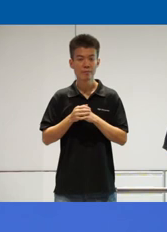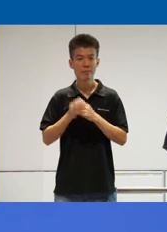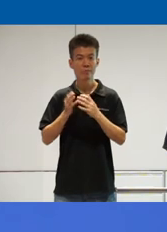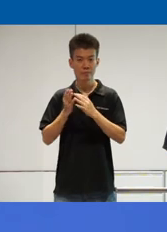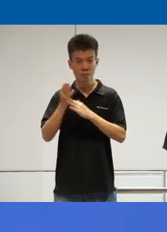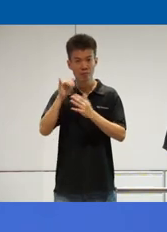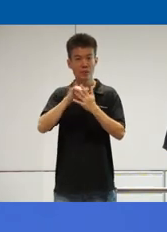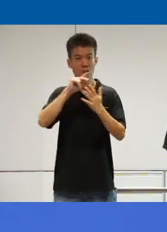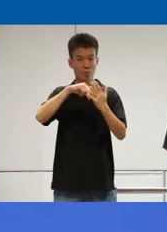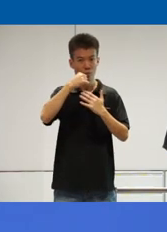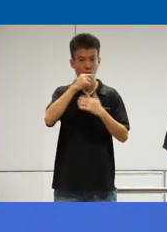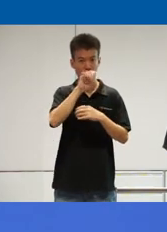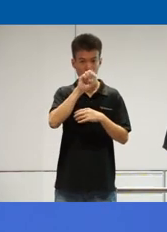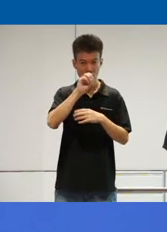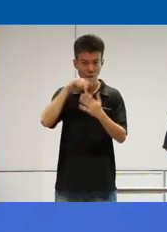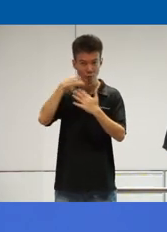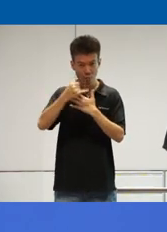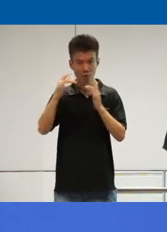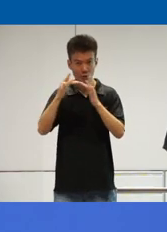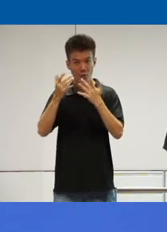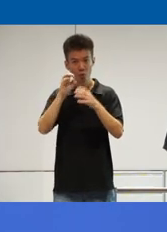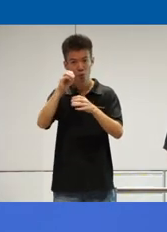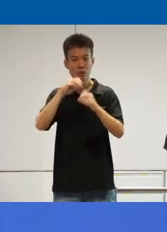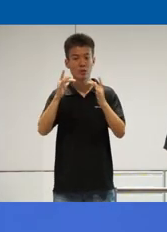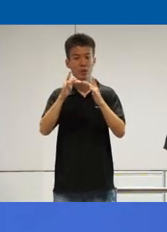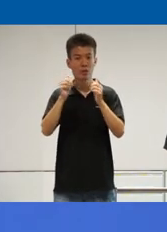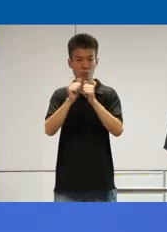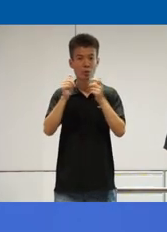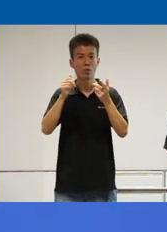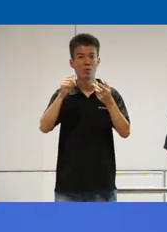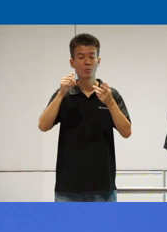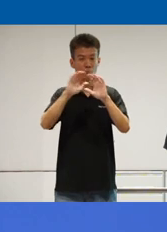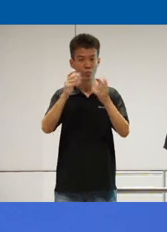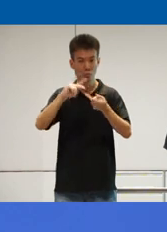projects contexts we have also been put in touch with even more partners that we can have on our